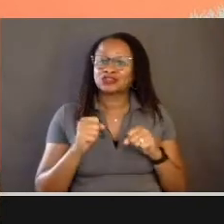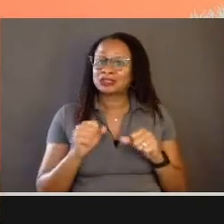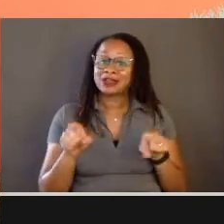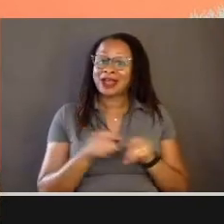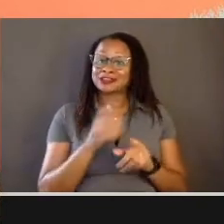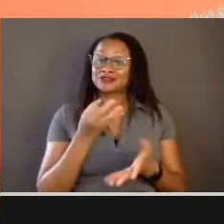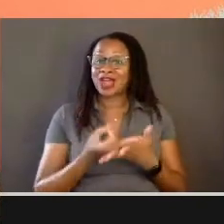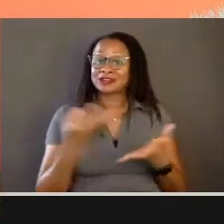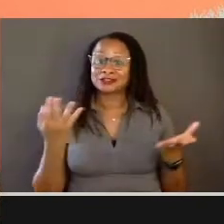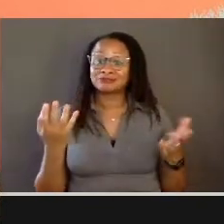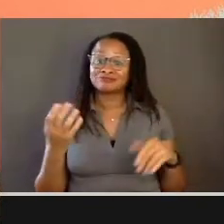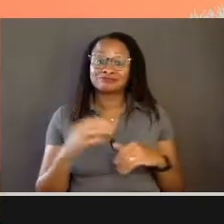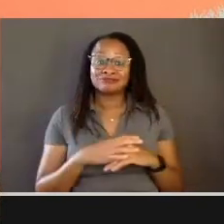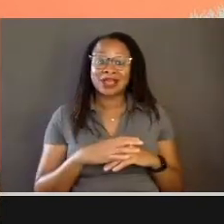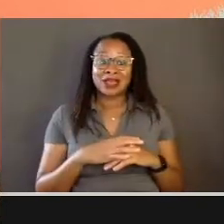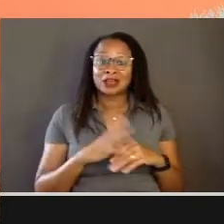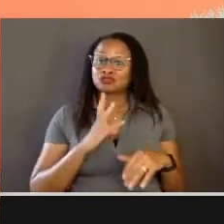that trans people know trans people.